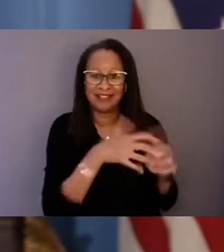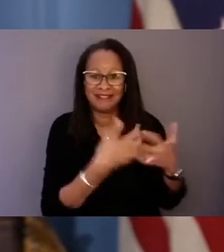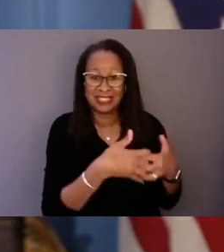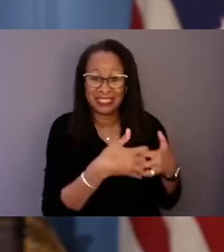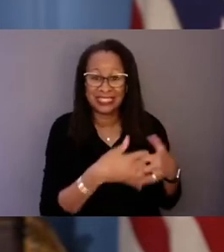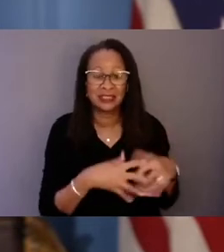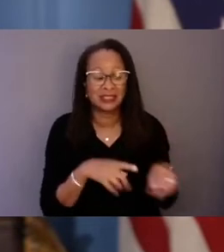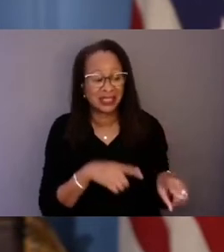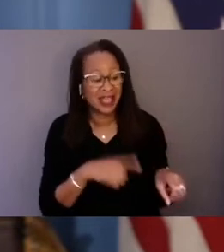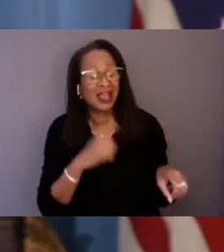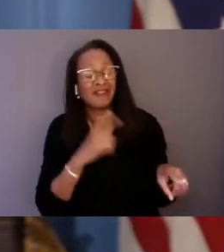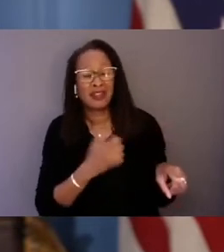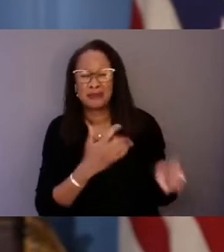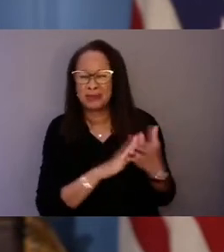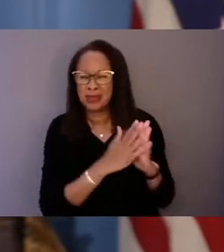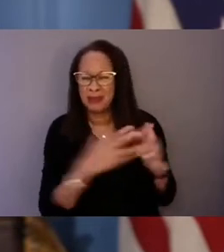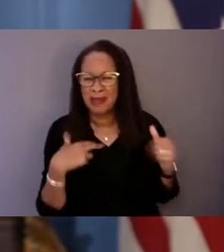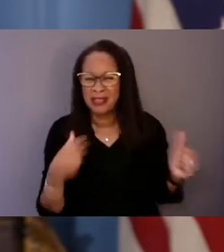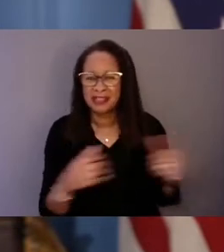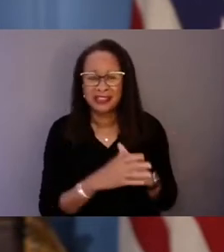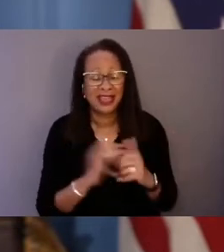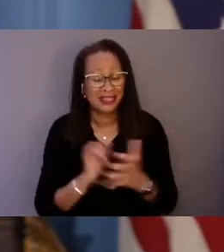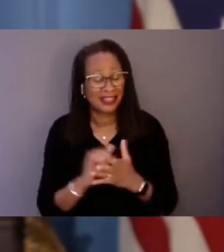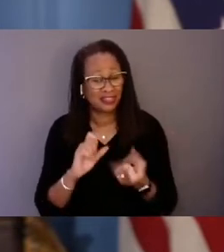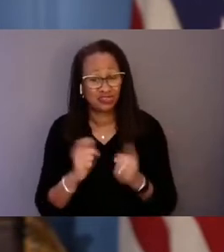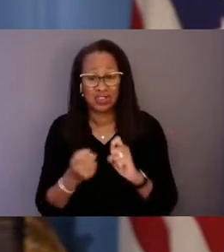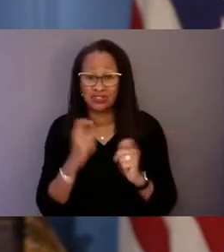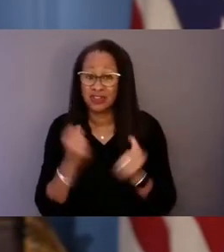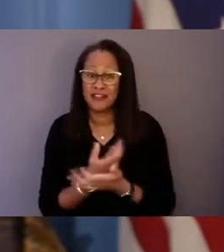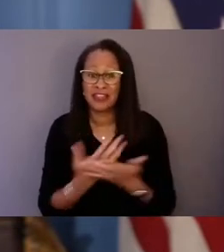for patients who aren't getting the care they need right now.